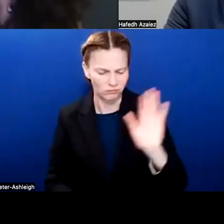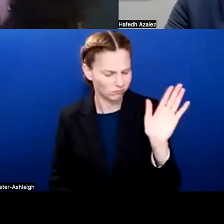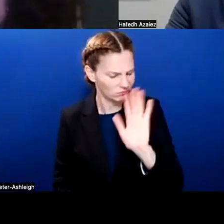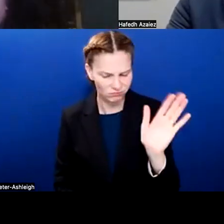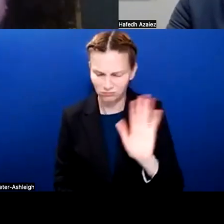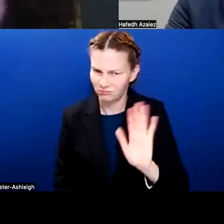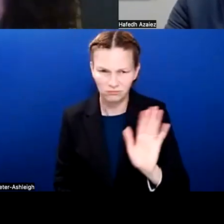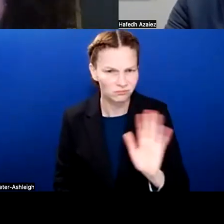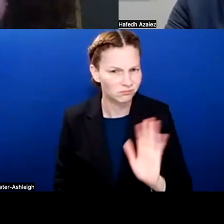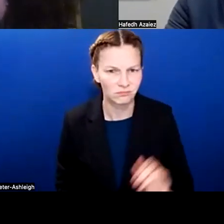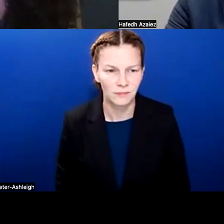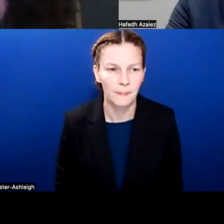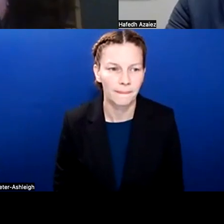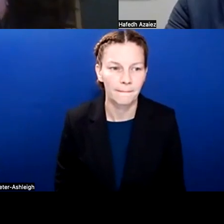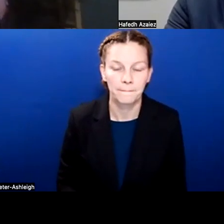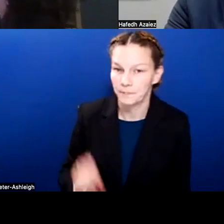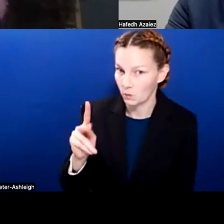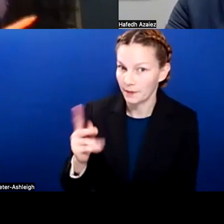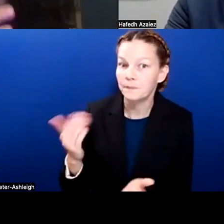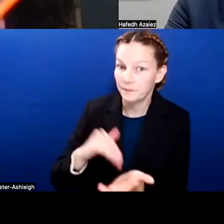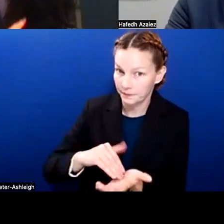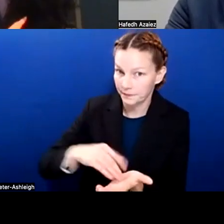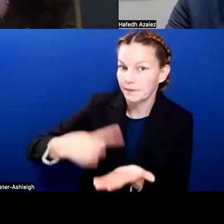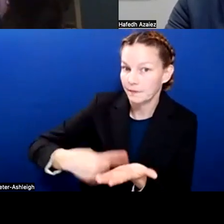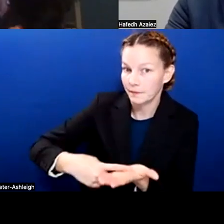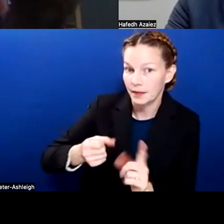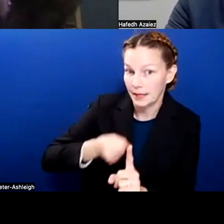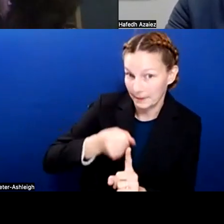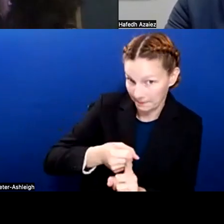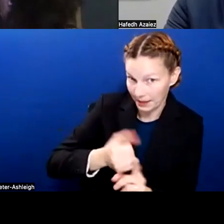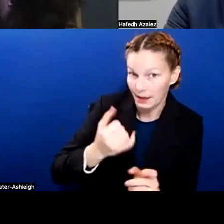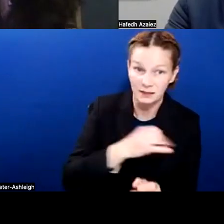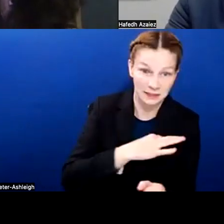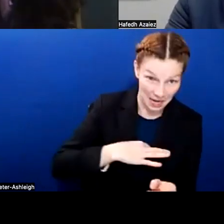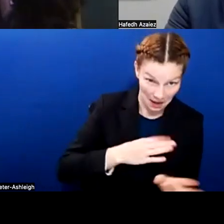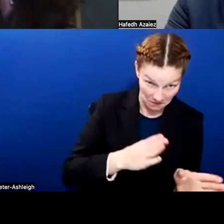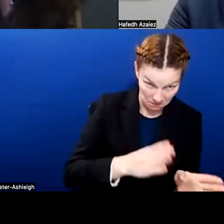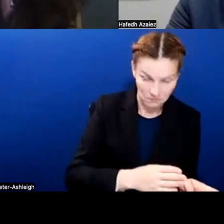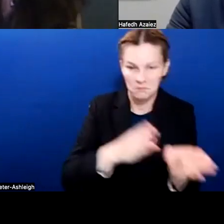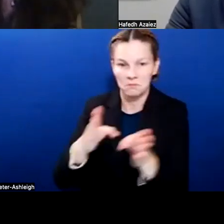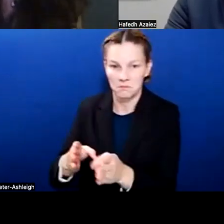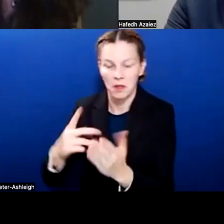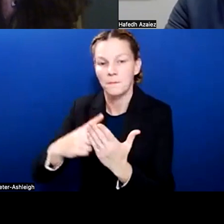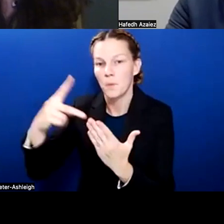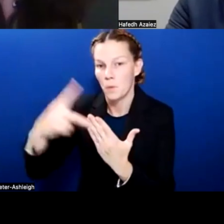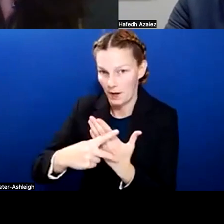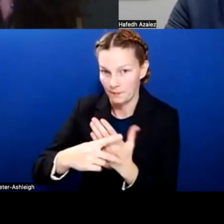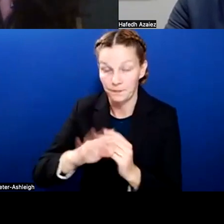And again, we're talking about impacts, we're talking staffing, and now we're going to programs. Excuse me. Will special education be impacted